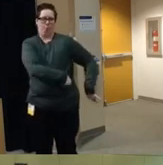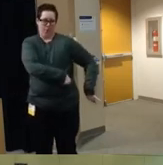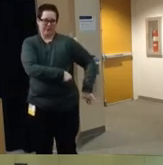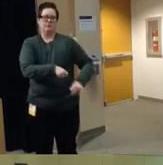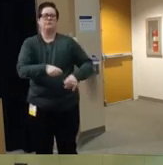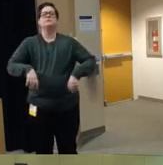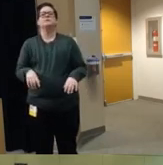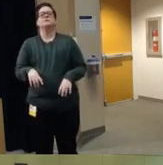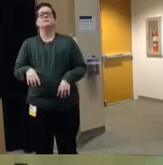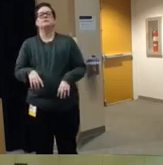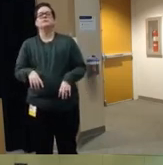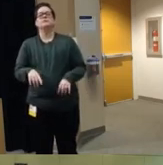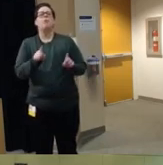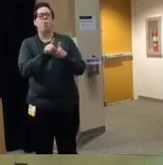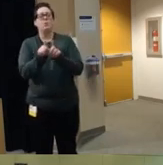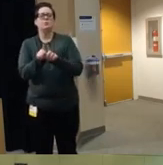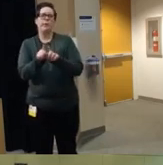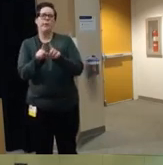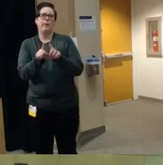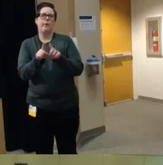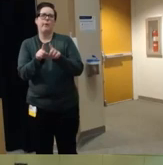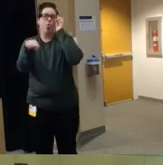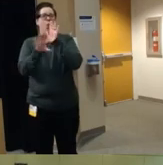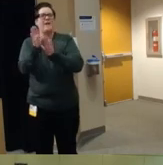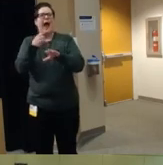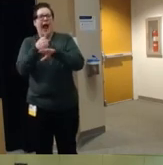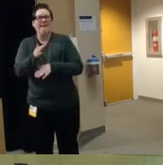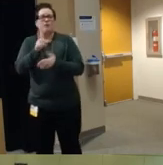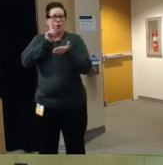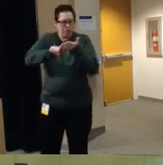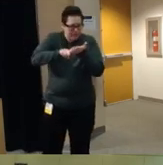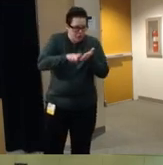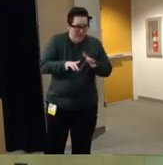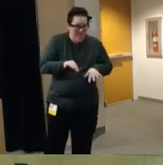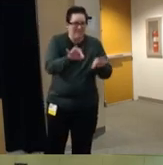laws were um developed after research Arch demonstrated that motor vehicle seat belts